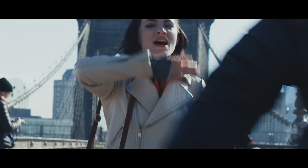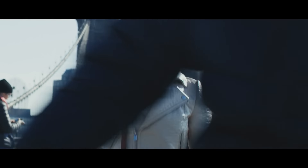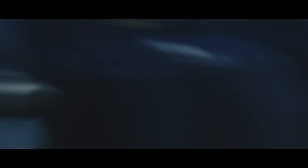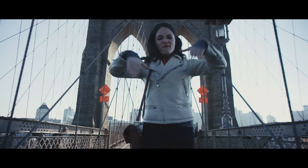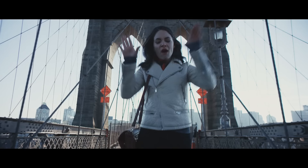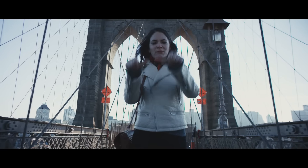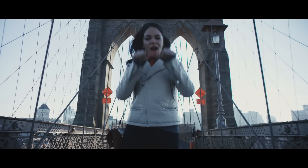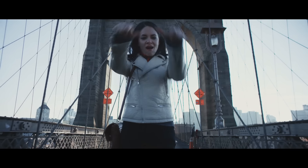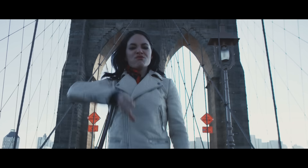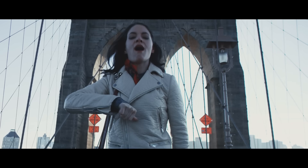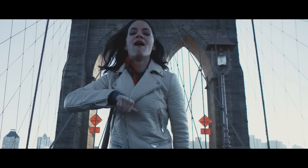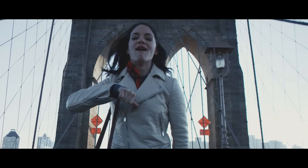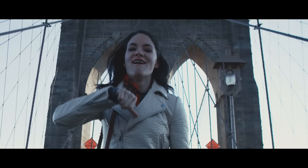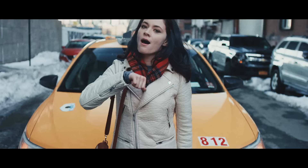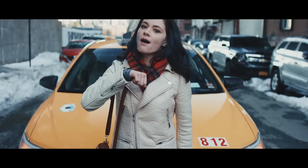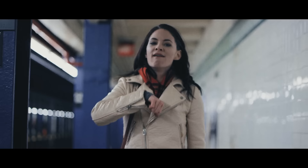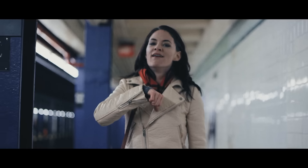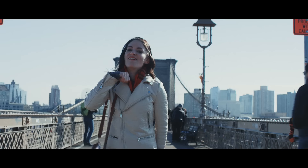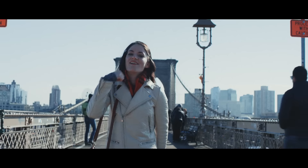NEVER GIVING UP MY PRIDE